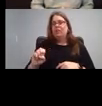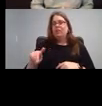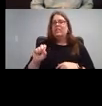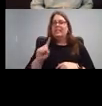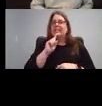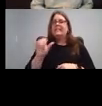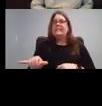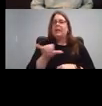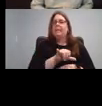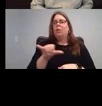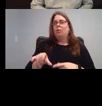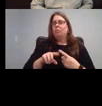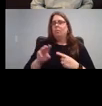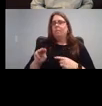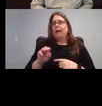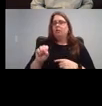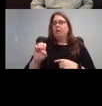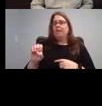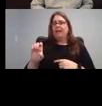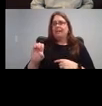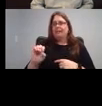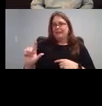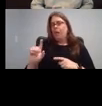It's a living document, which means